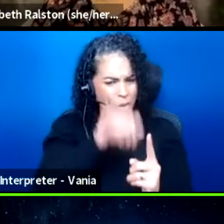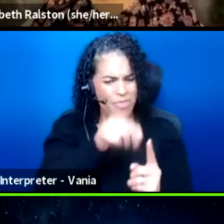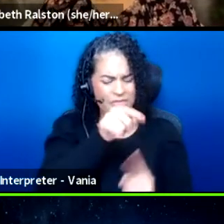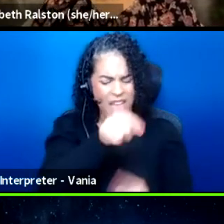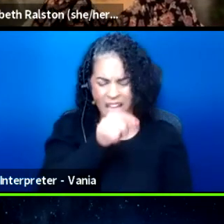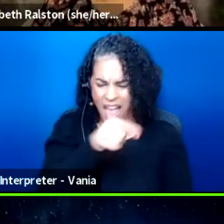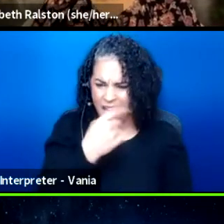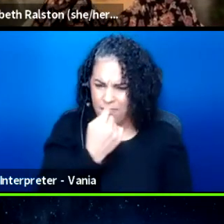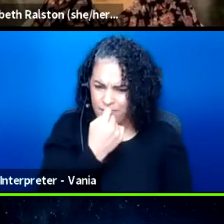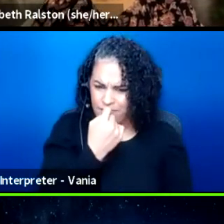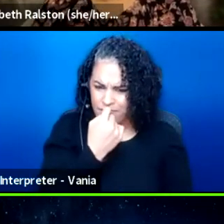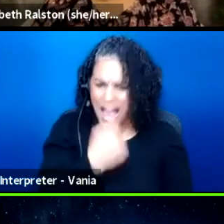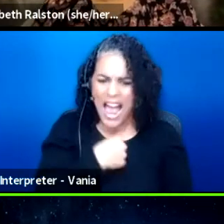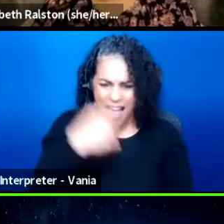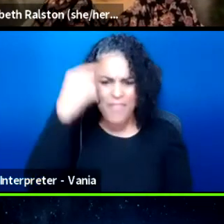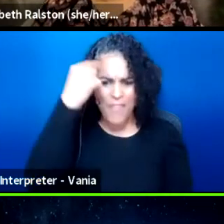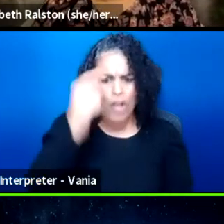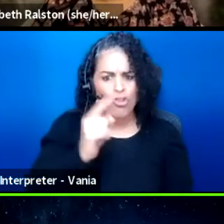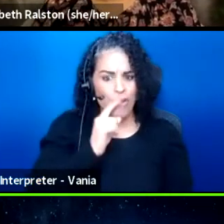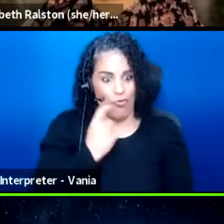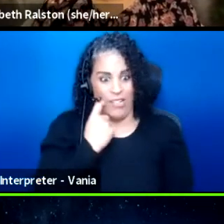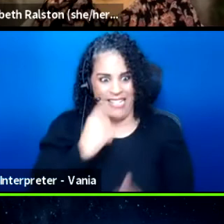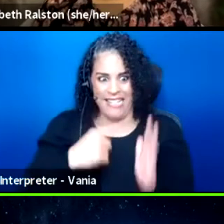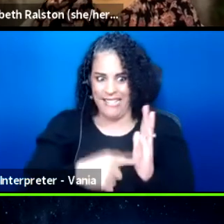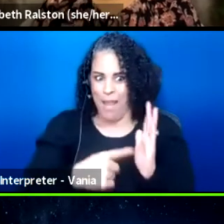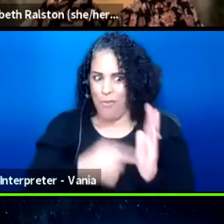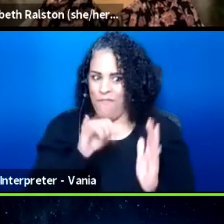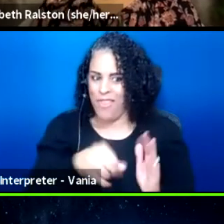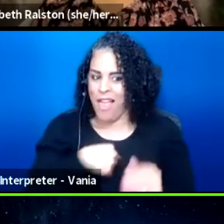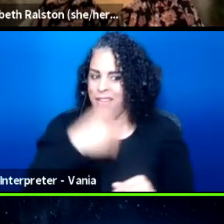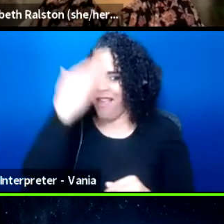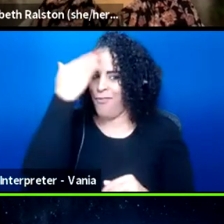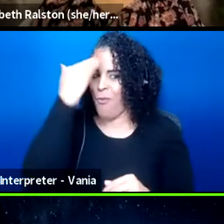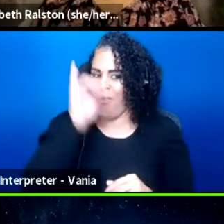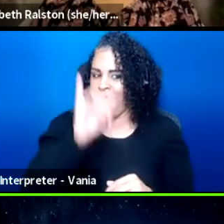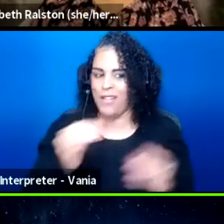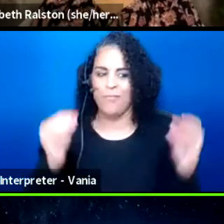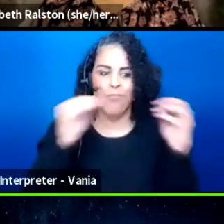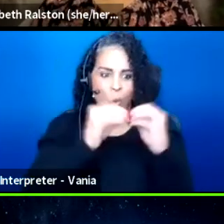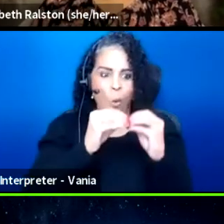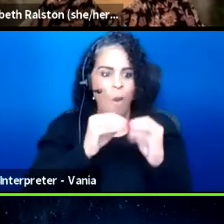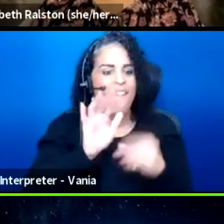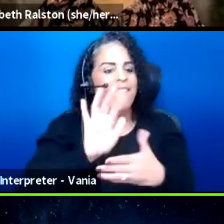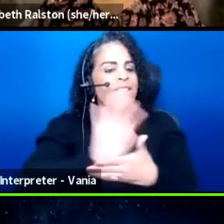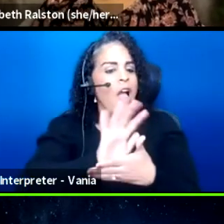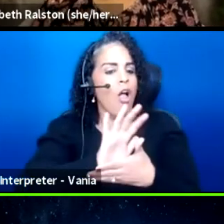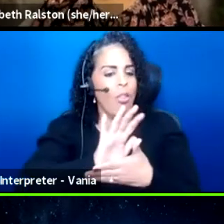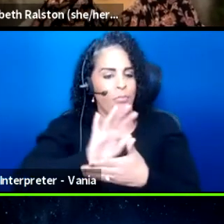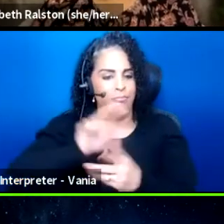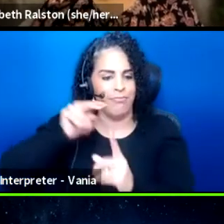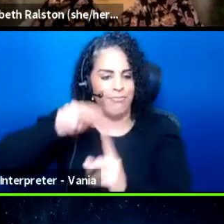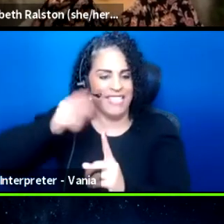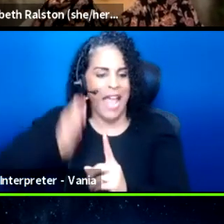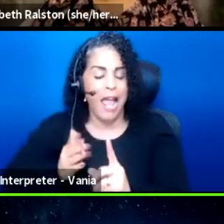I think a really recent example of this, and I know this is more on the film side, but I think it still speaks to the point.